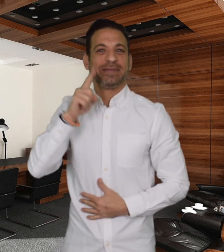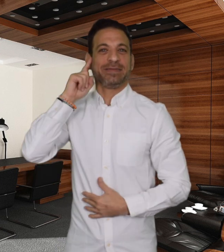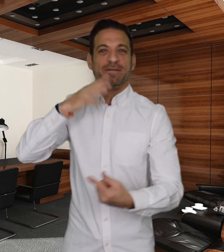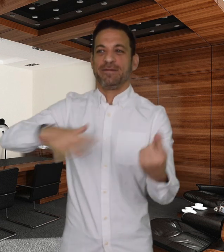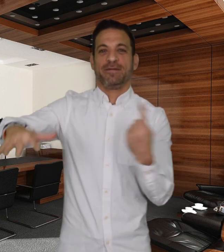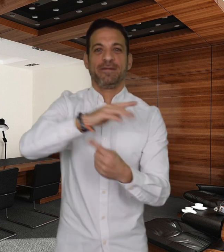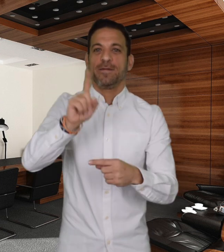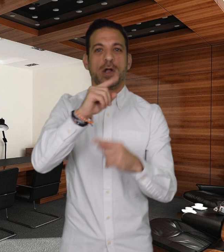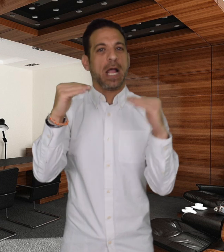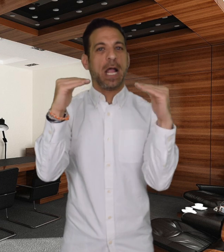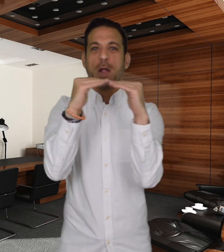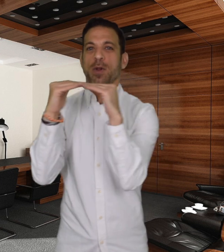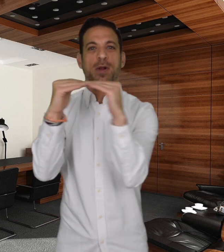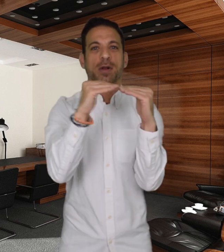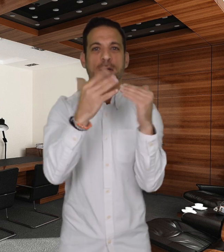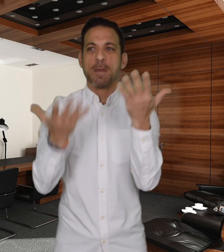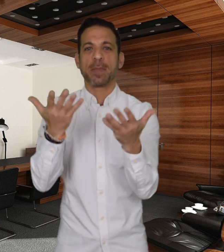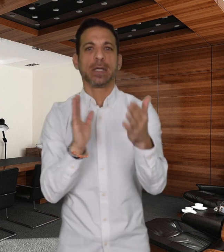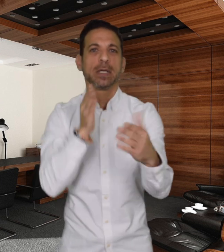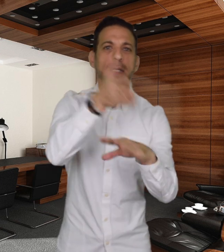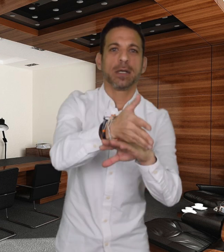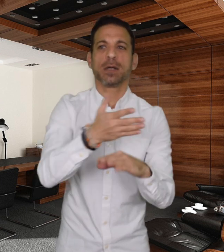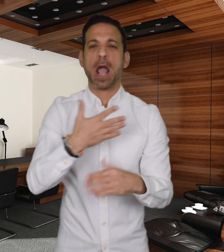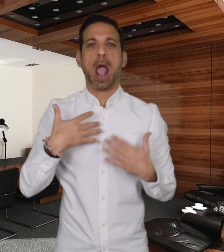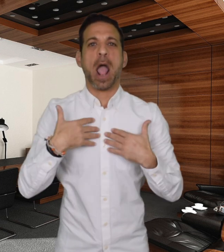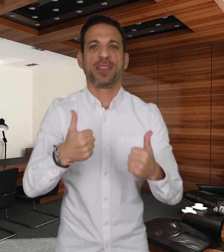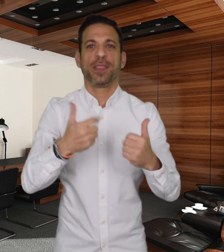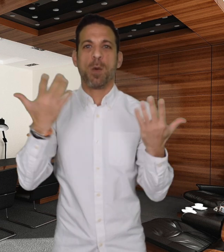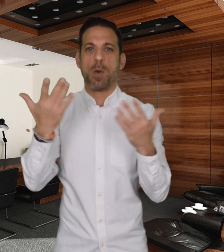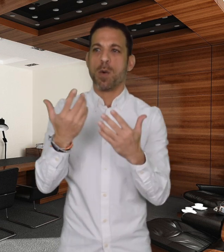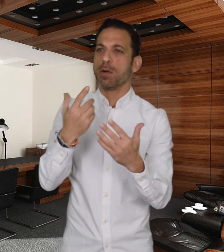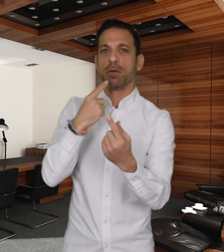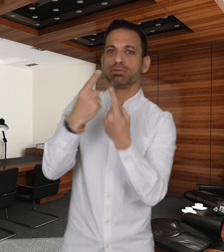to health and face many barriers at school, work, and